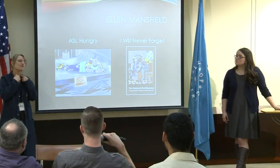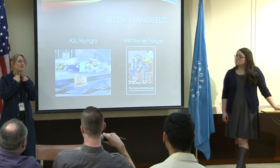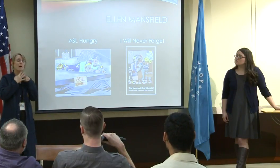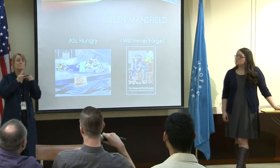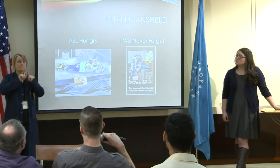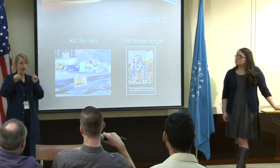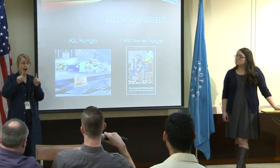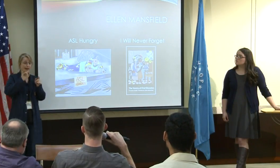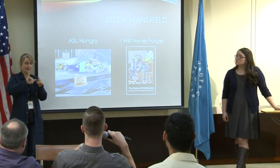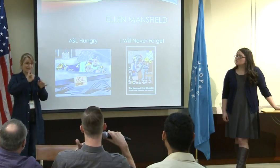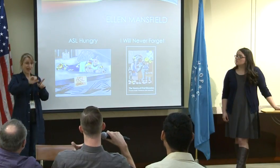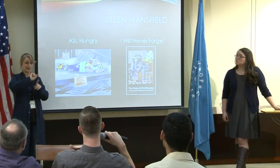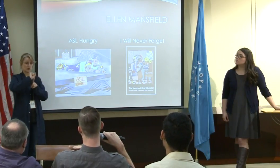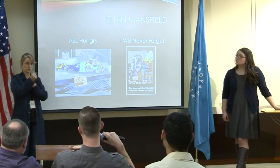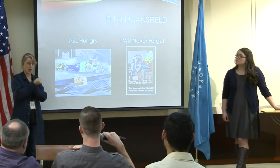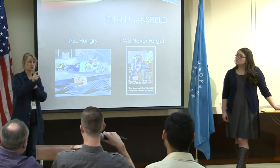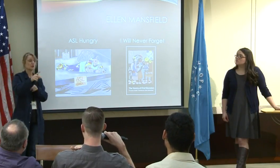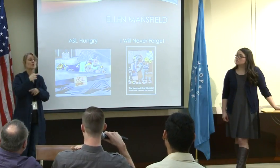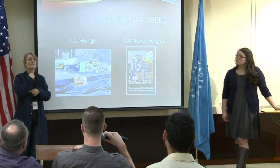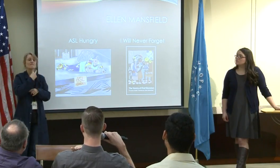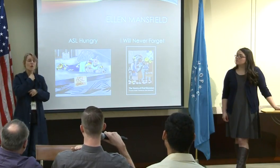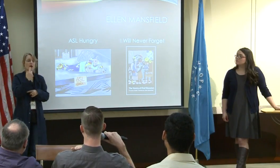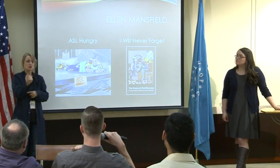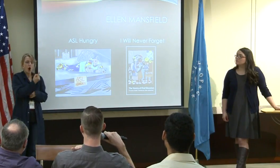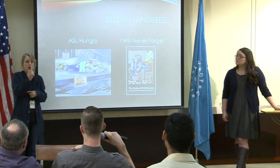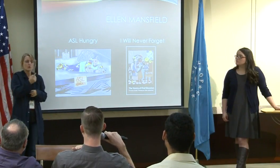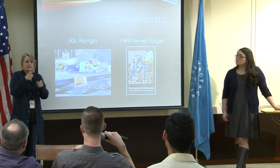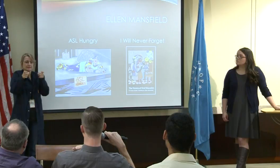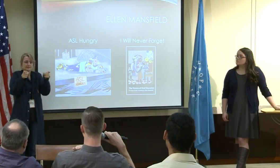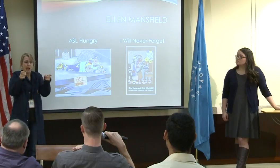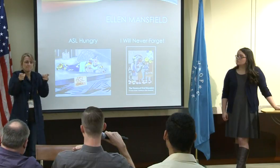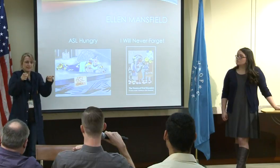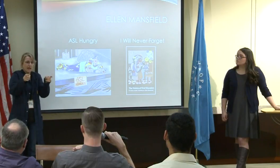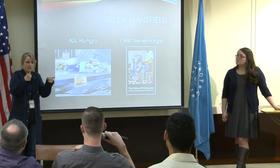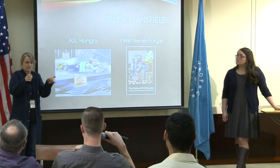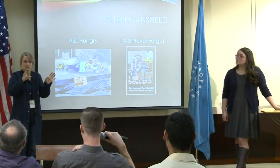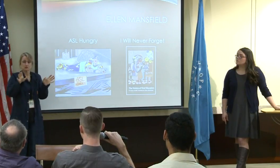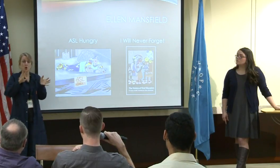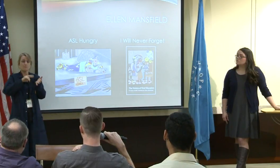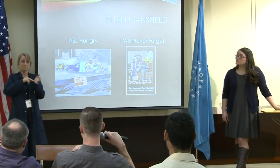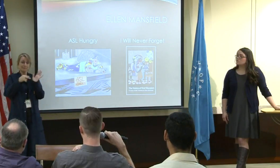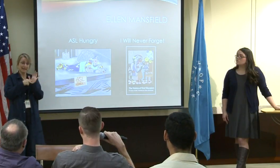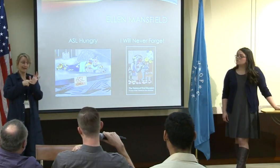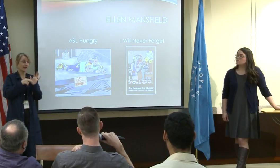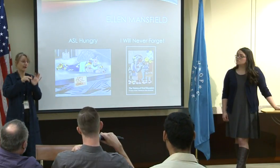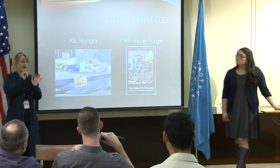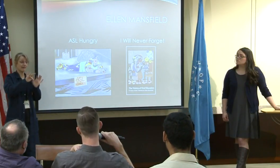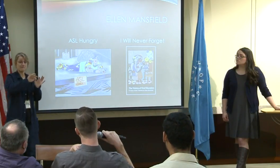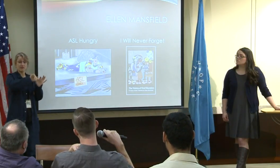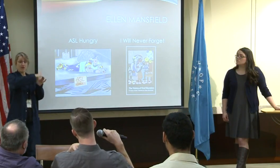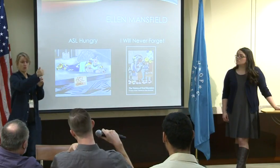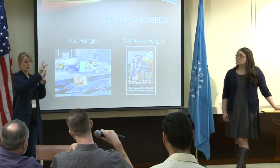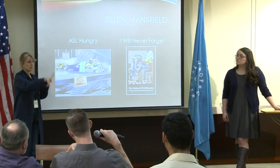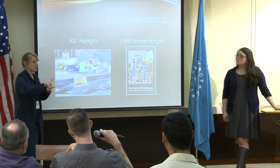So you're liked focusing on your vocal cords, the mouth patterns. And so there's a situation where you're trying to -- The voice always dominates --